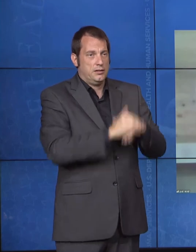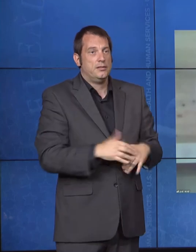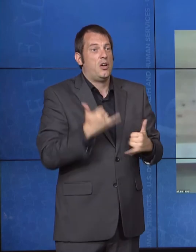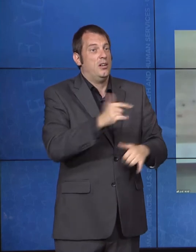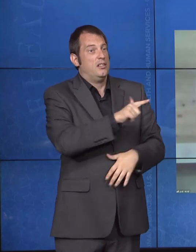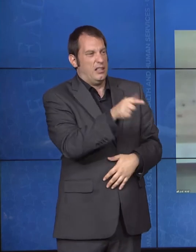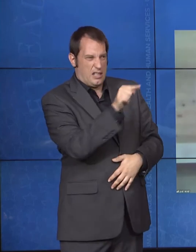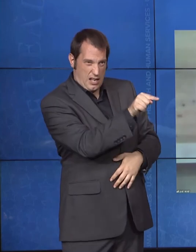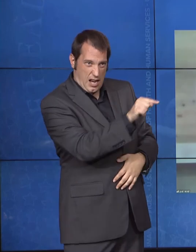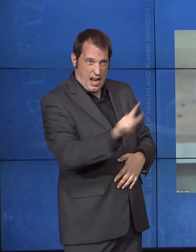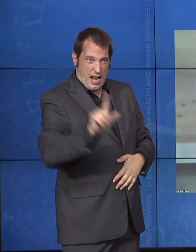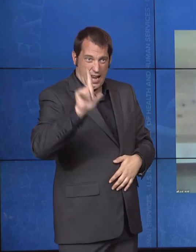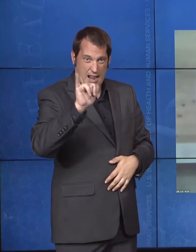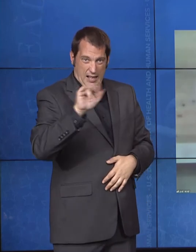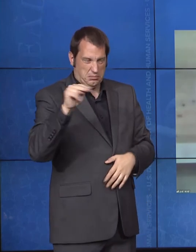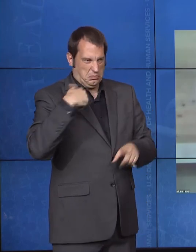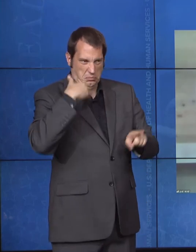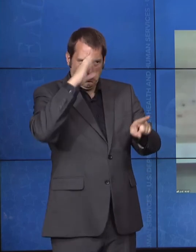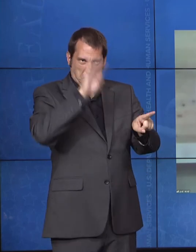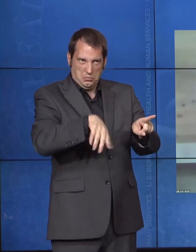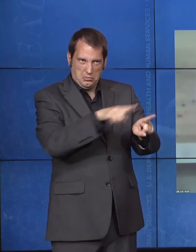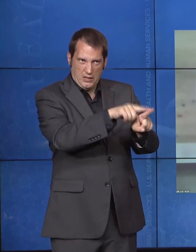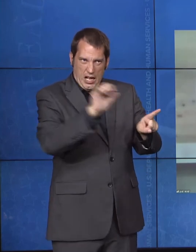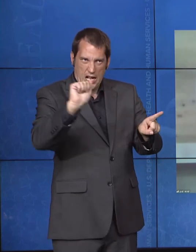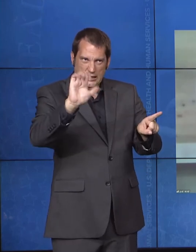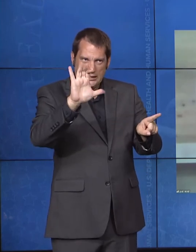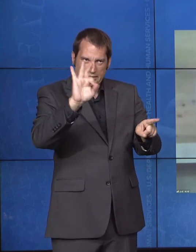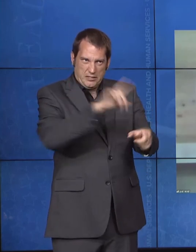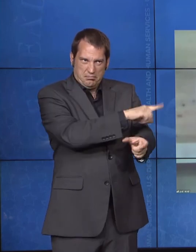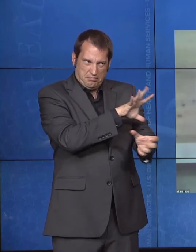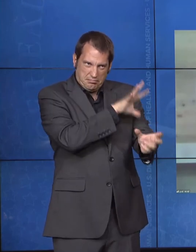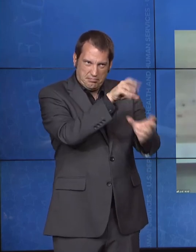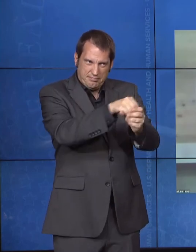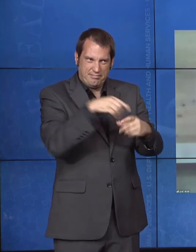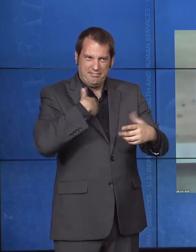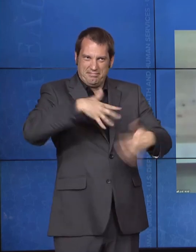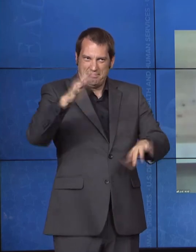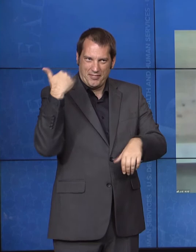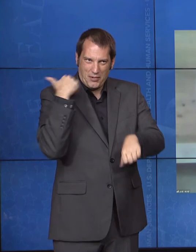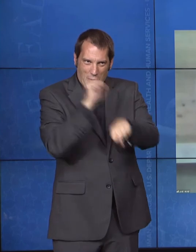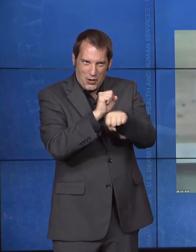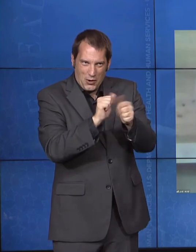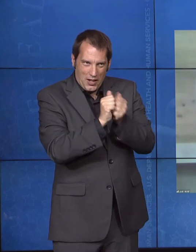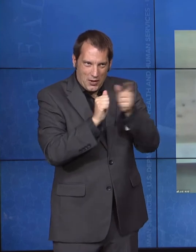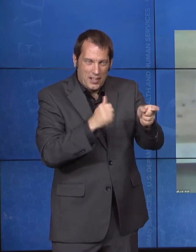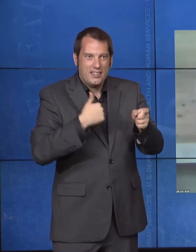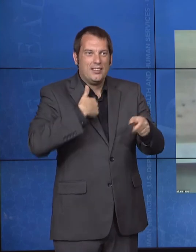I know this from having worked there and working with you as well, that it's economic mobility